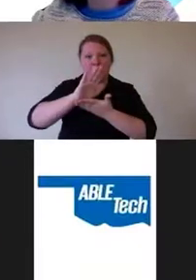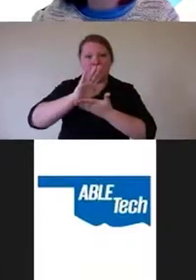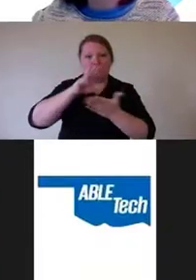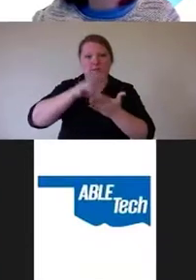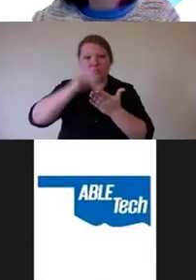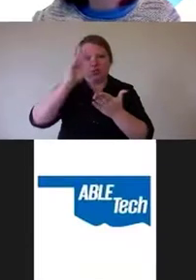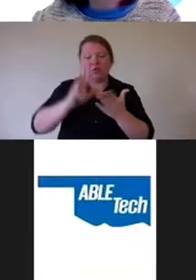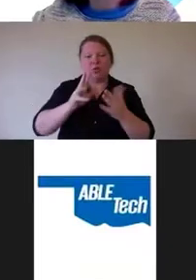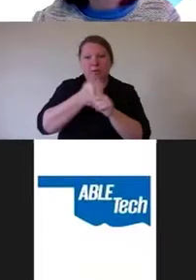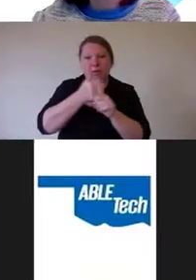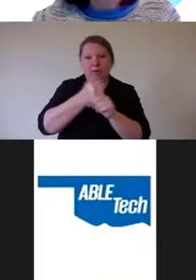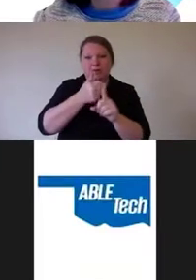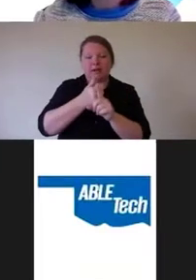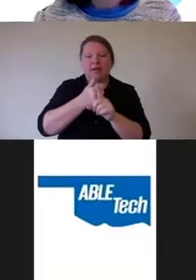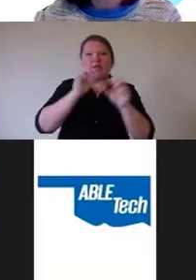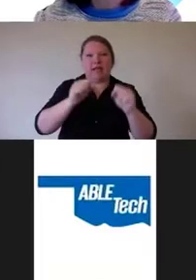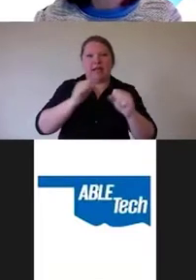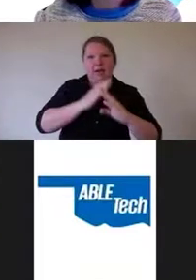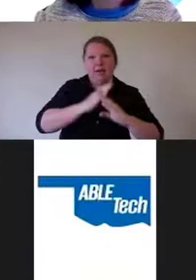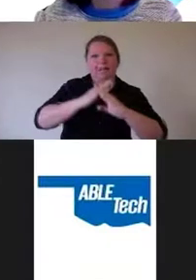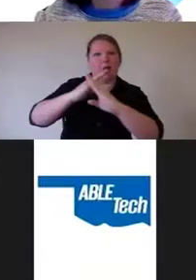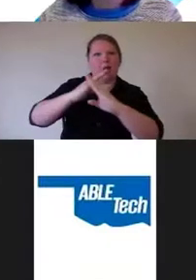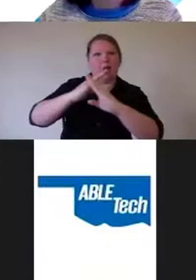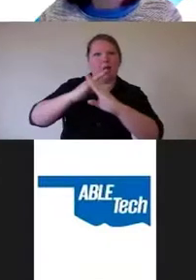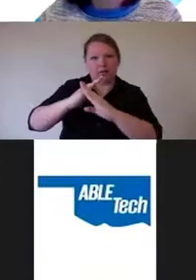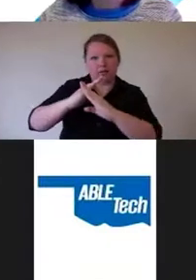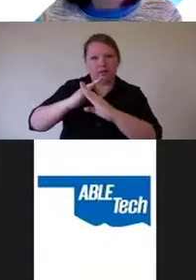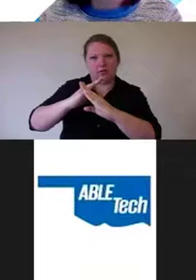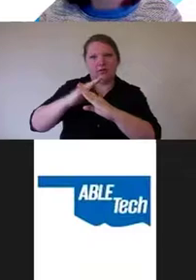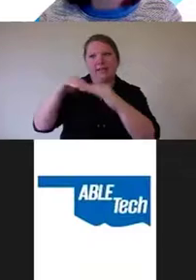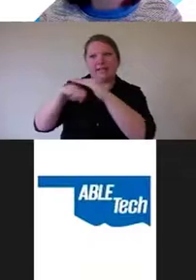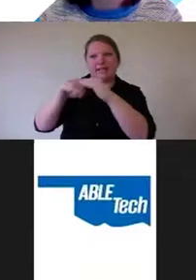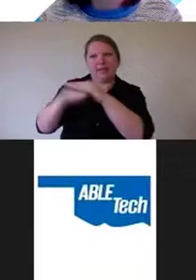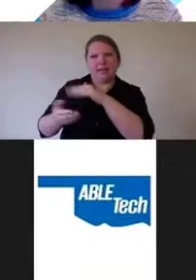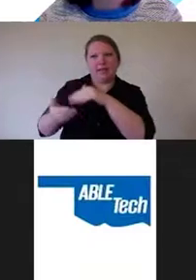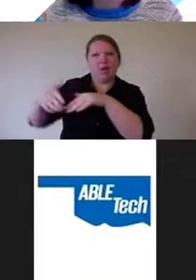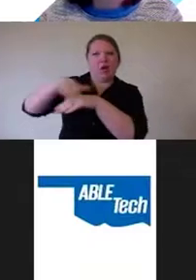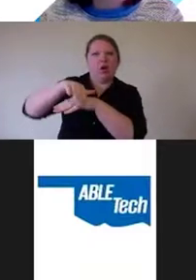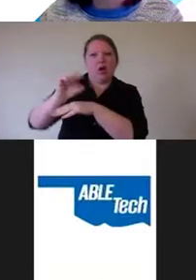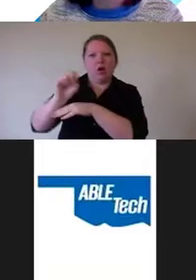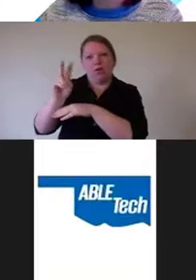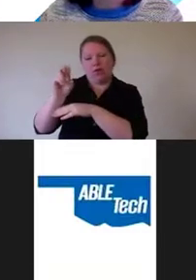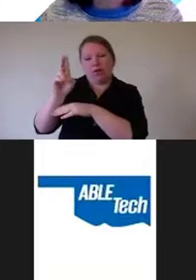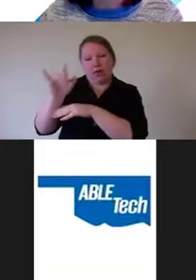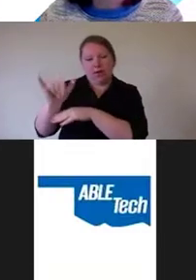So remember going back to the slide where I talk about how